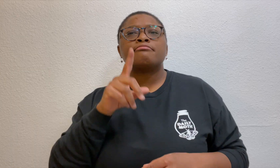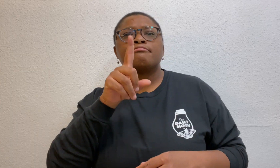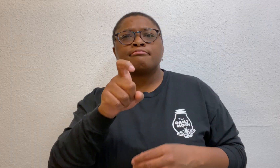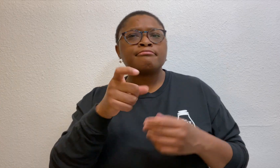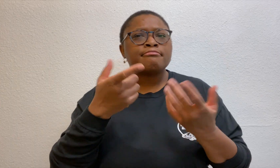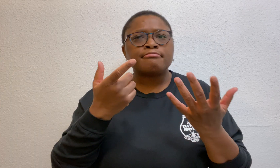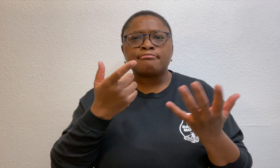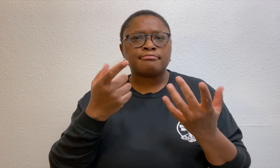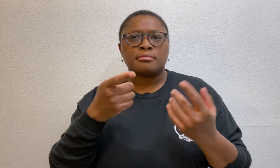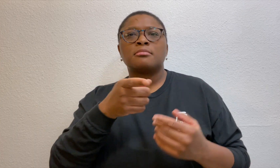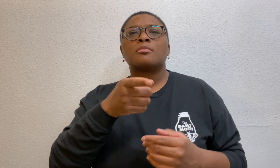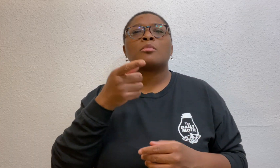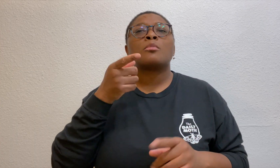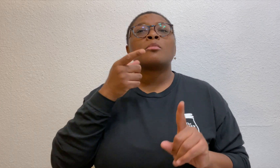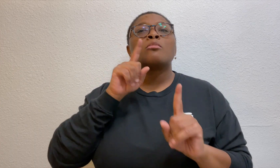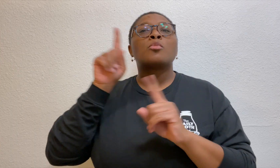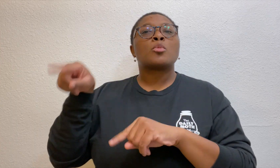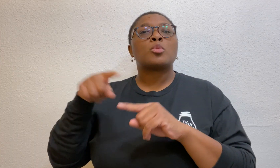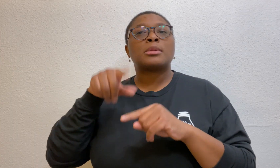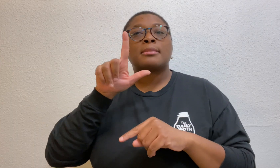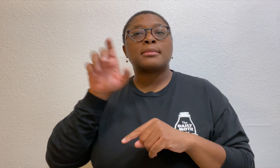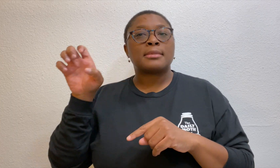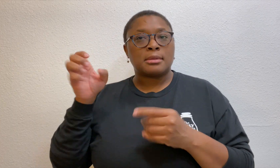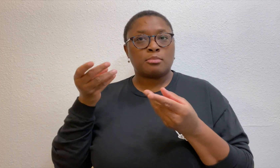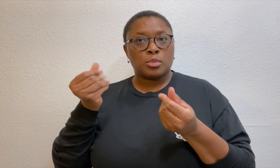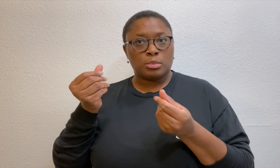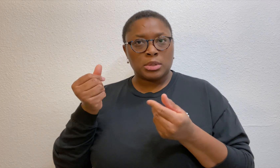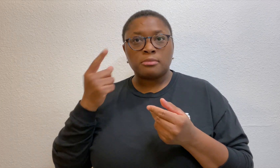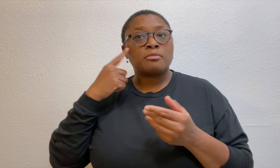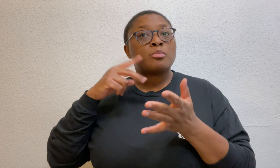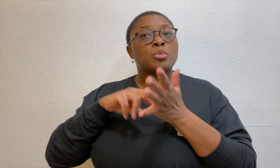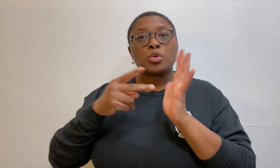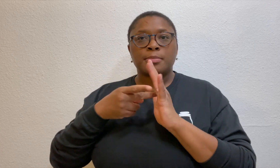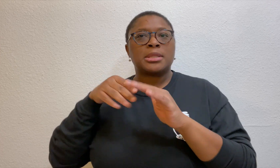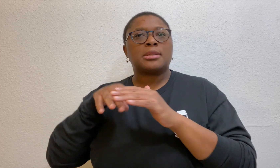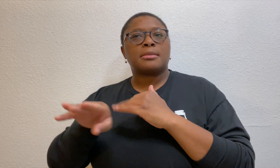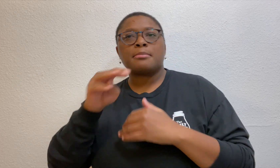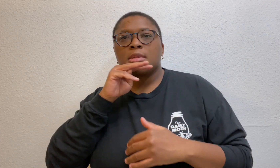He said he went to Lee’s property for the purpose of